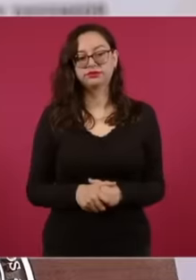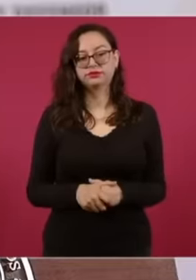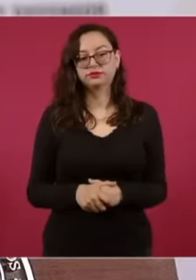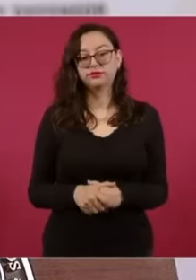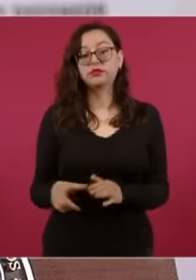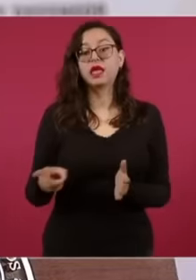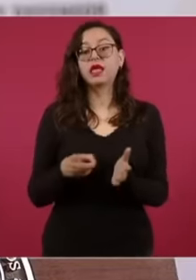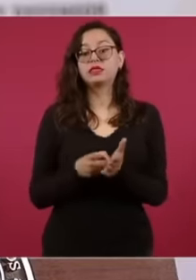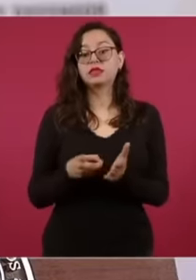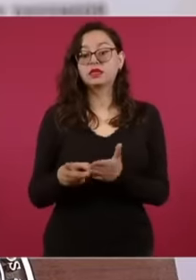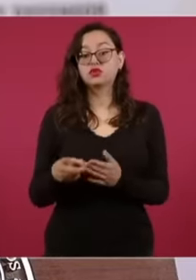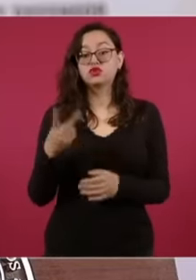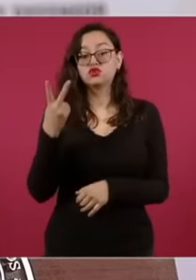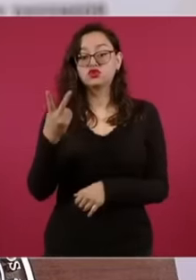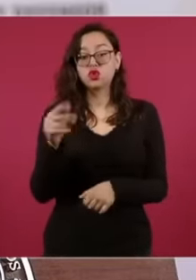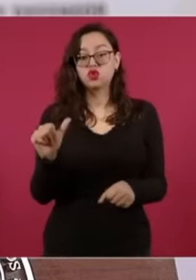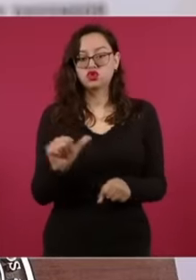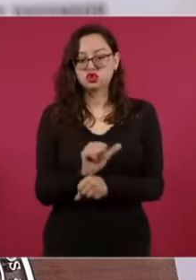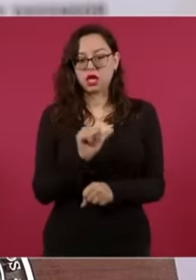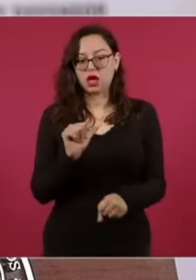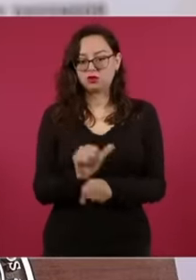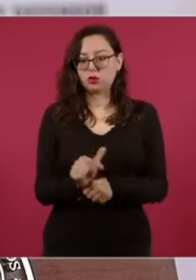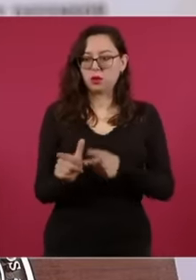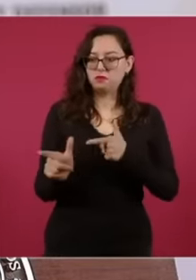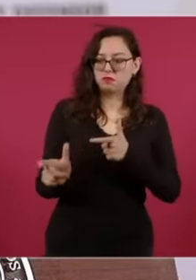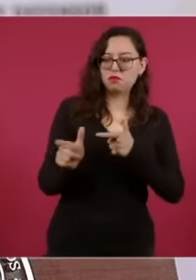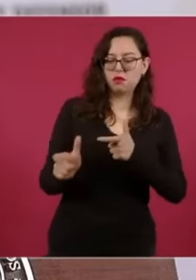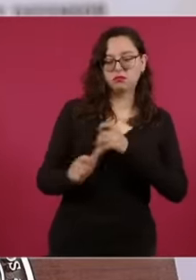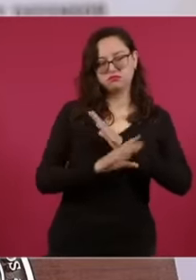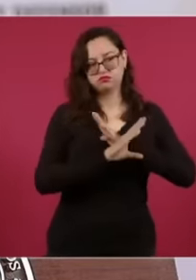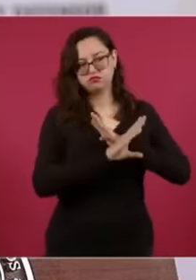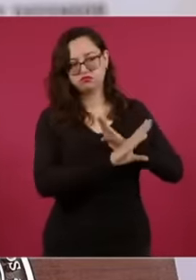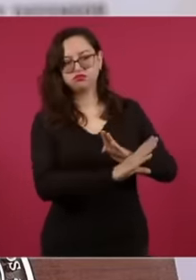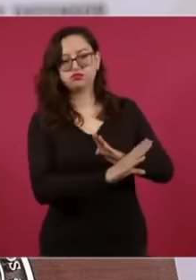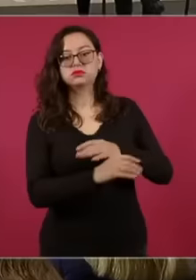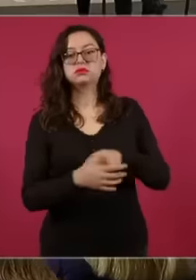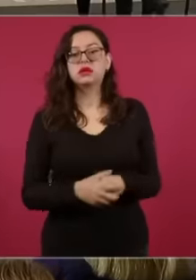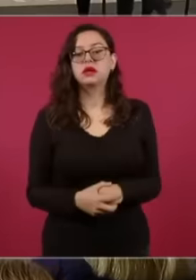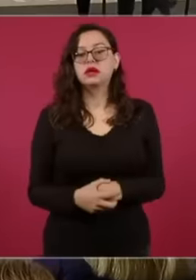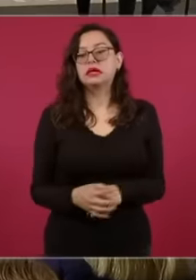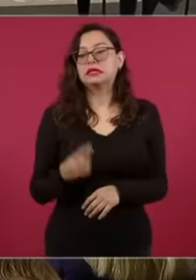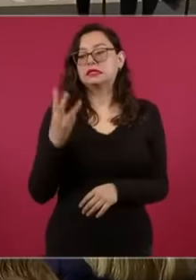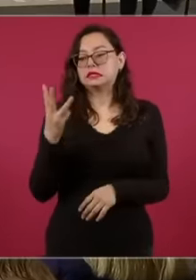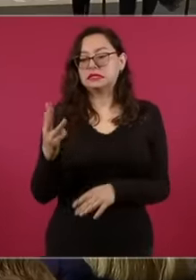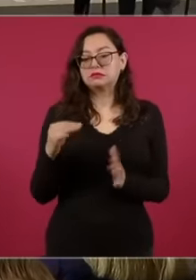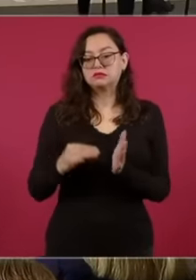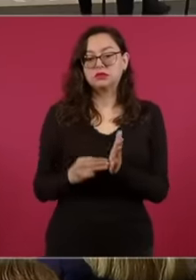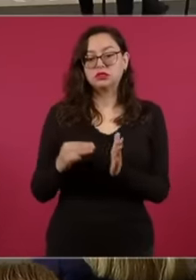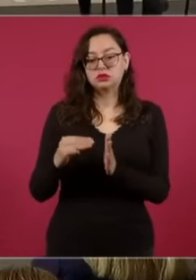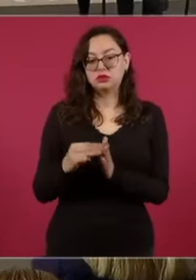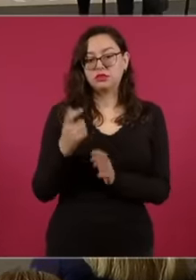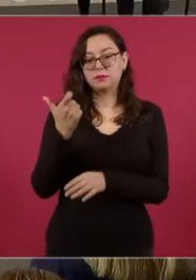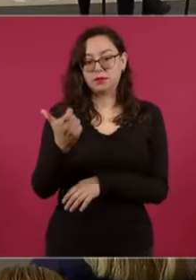armored vehicles the cost for each armored vehicle exceeds 3 million pesos eh